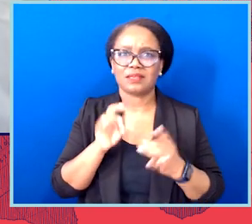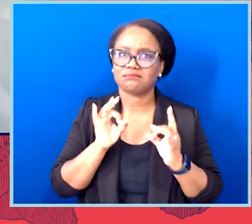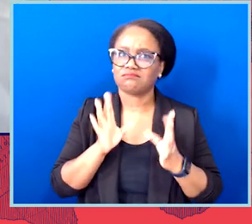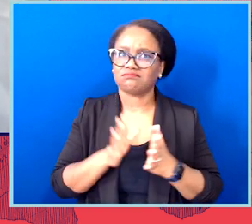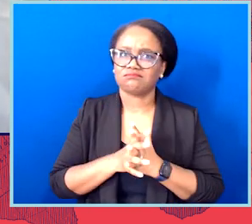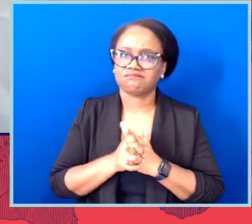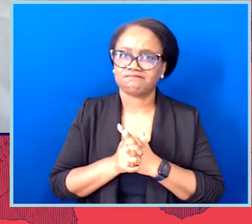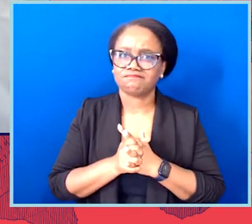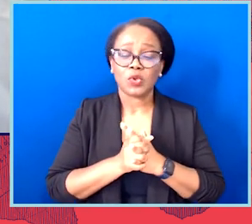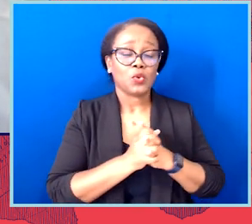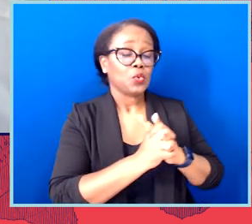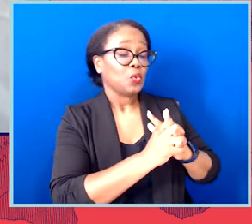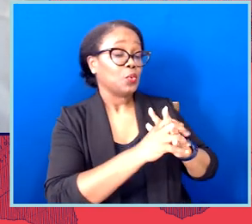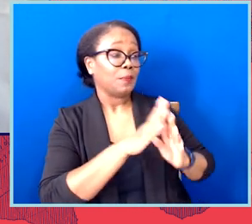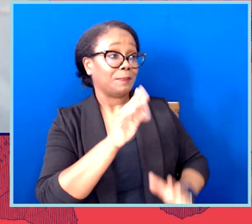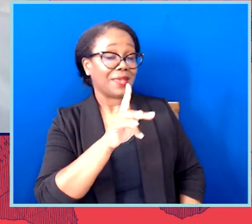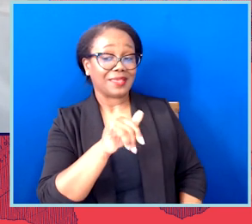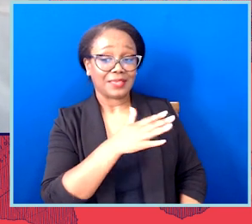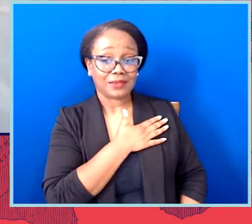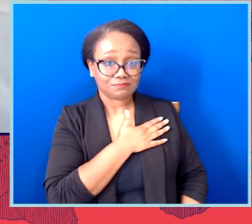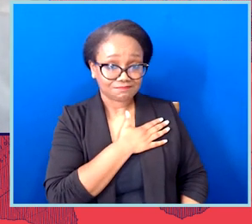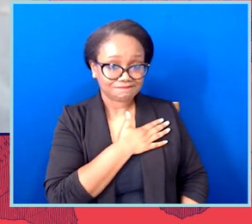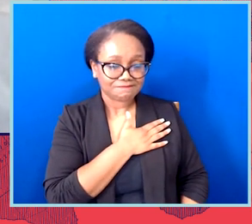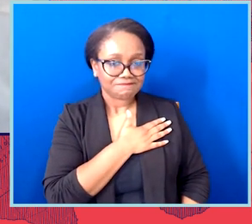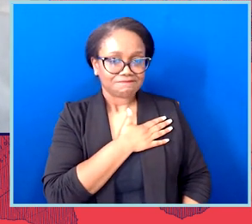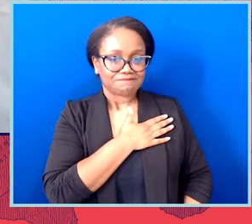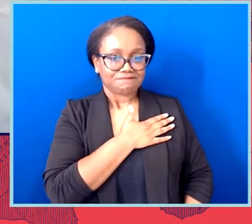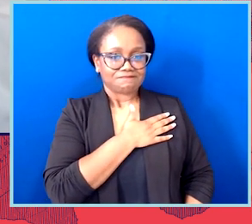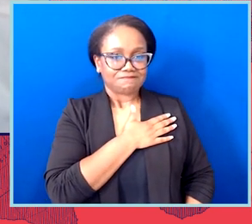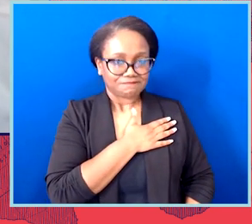OK, another deep breath, as I process your thoughts.